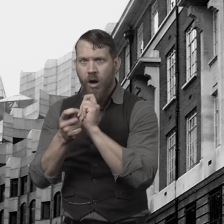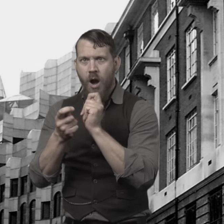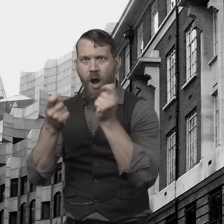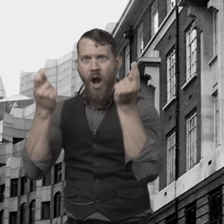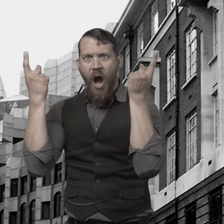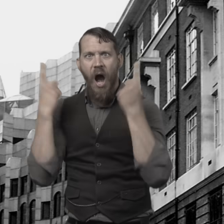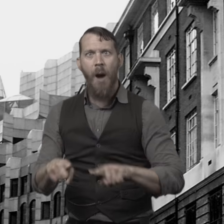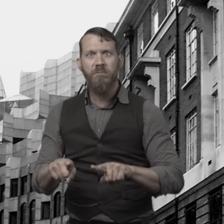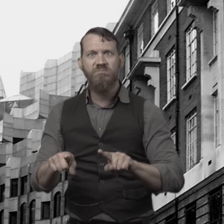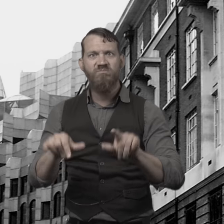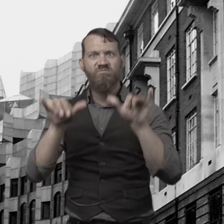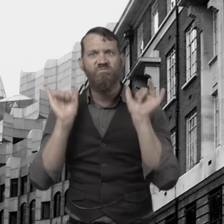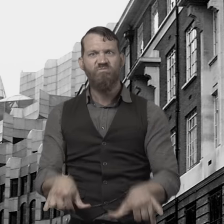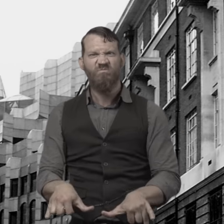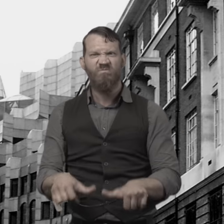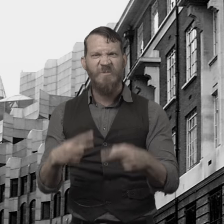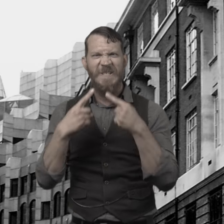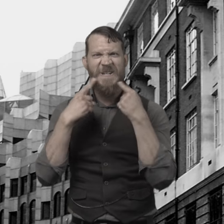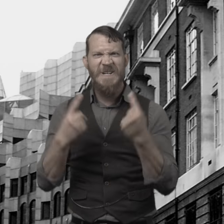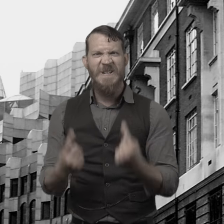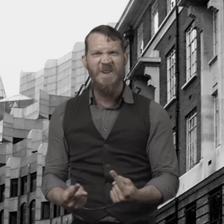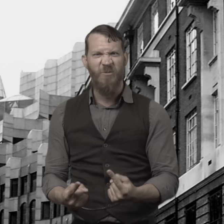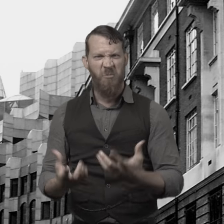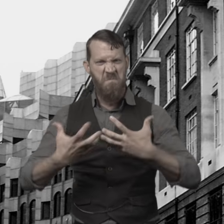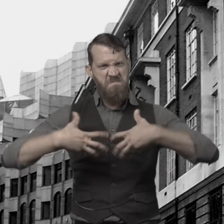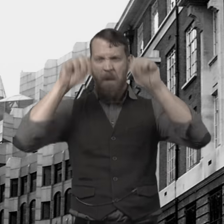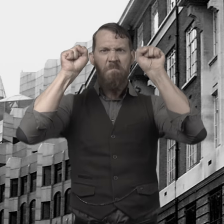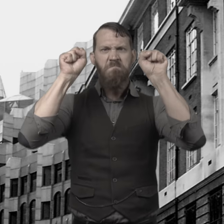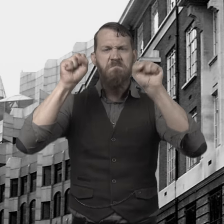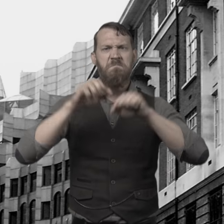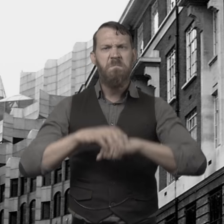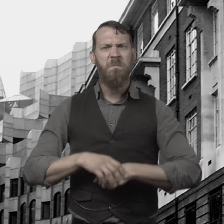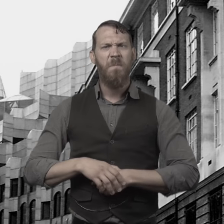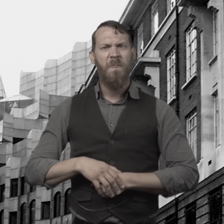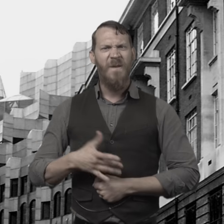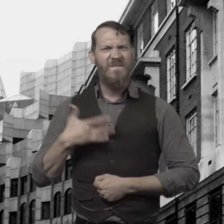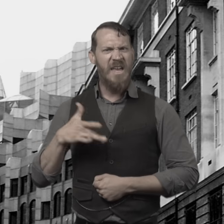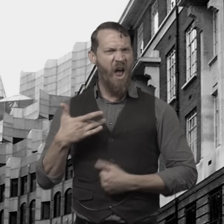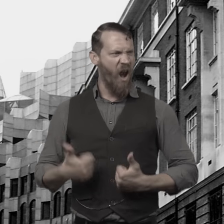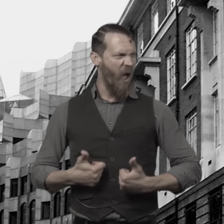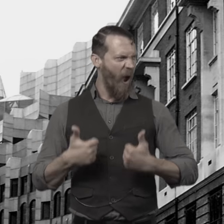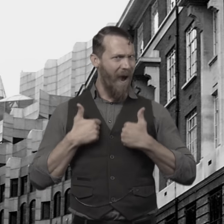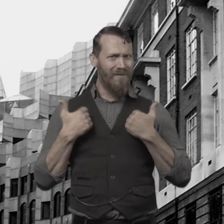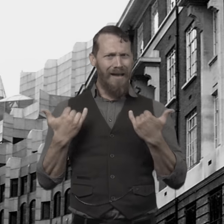between these two characters until one day evil took over.